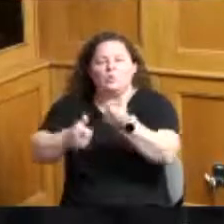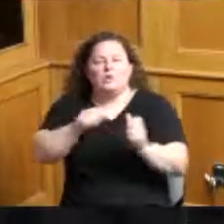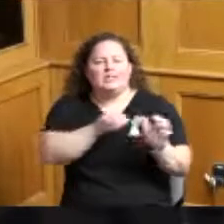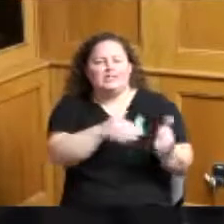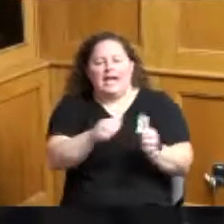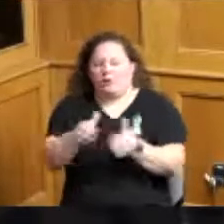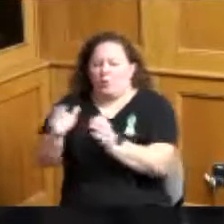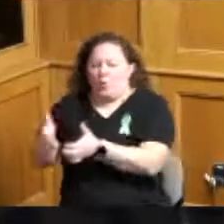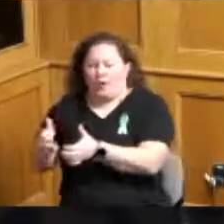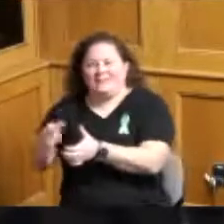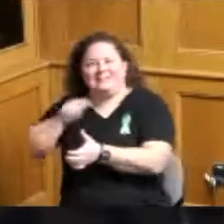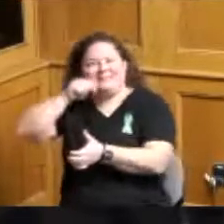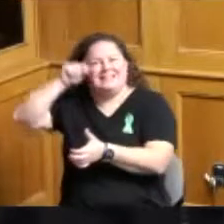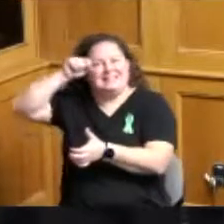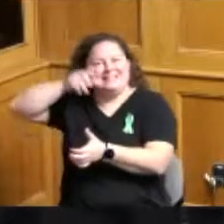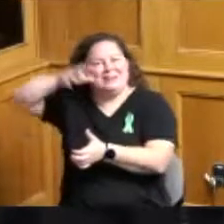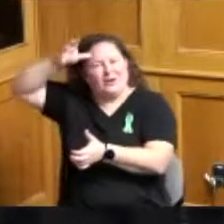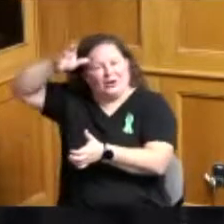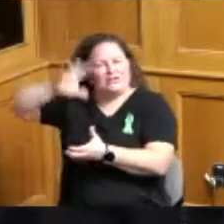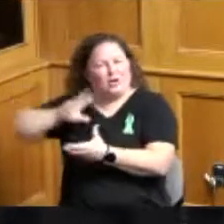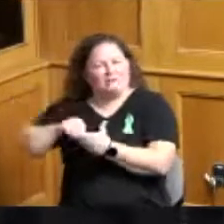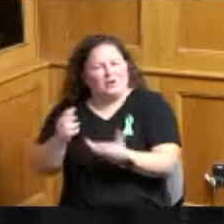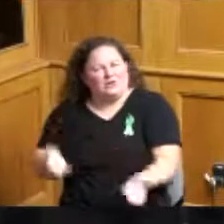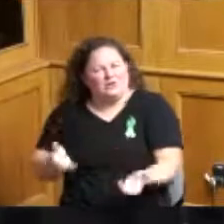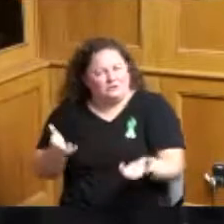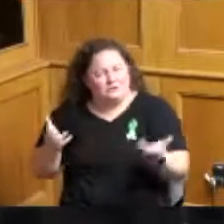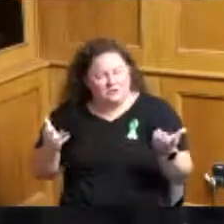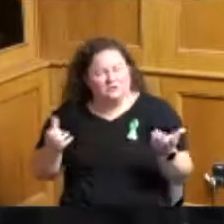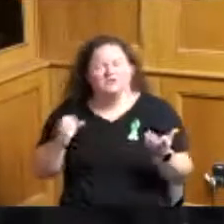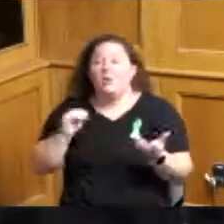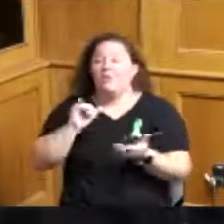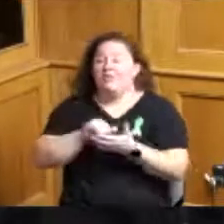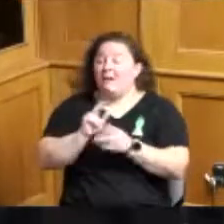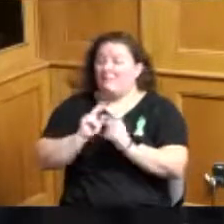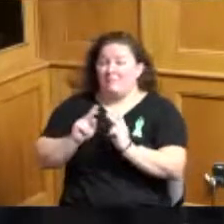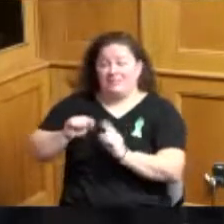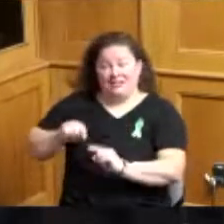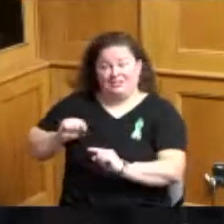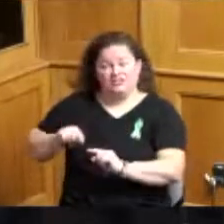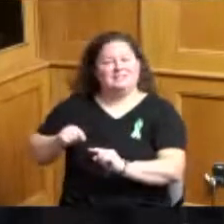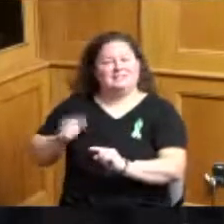teen parents will fall under so again our that population is oftentimes overlooked